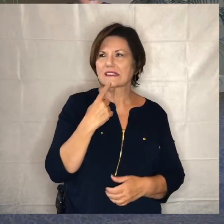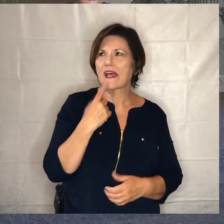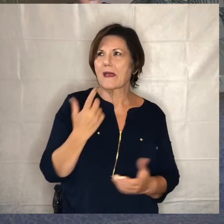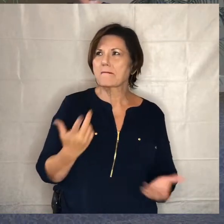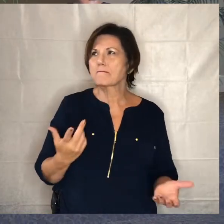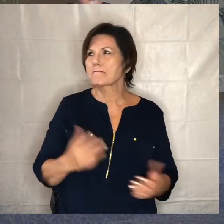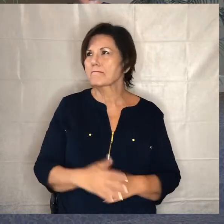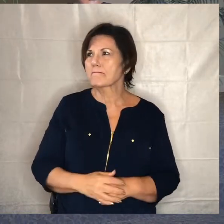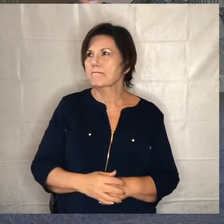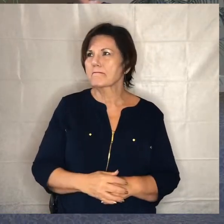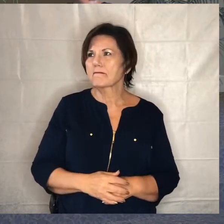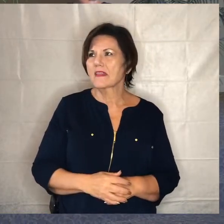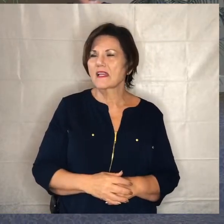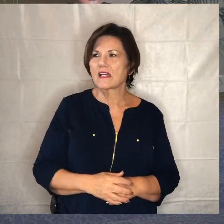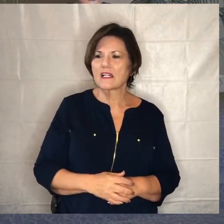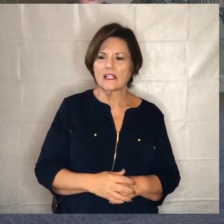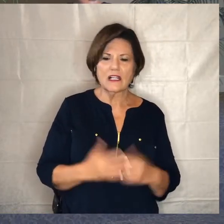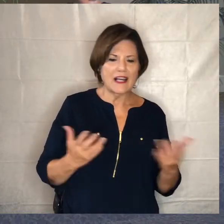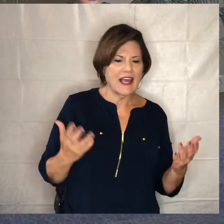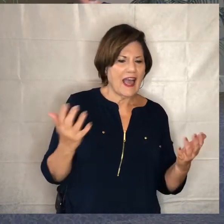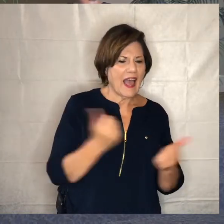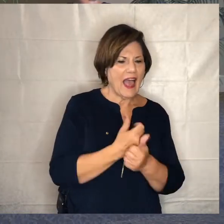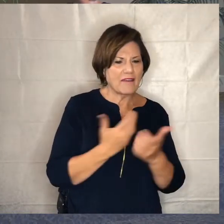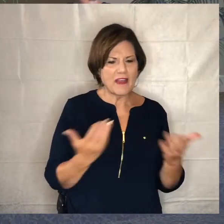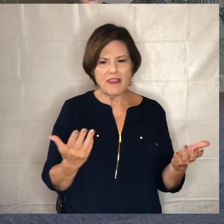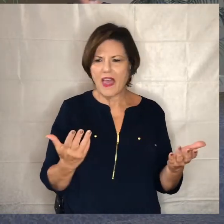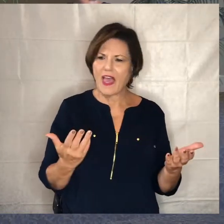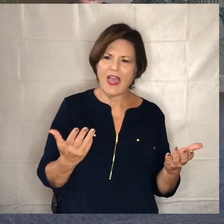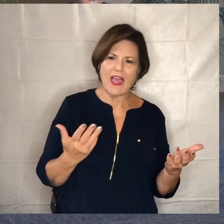someone to leverage everything that they are everything that they have